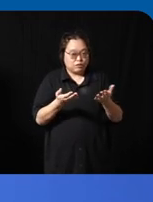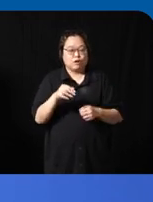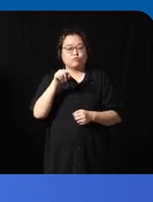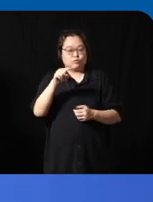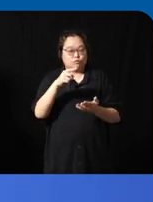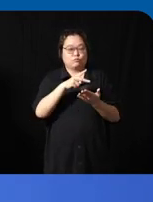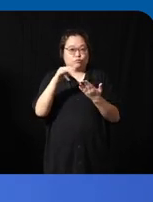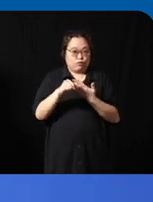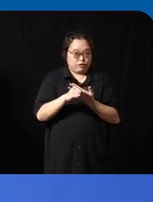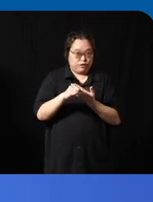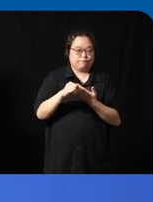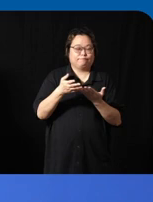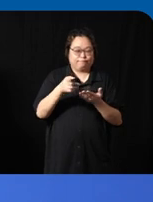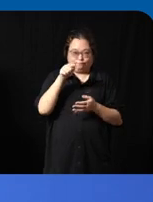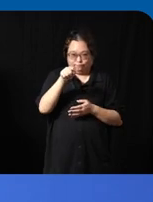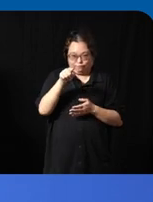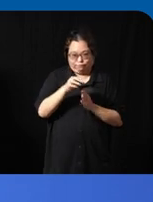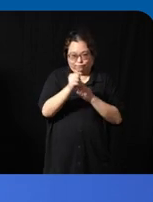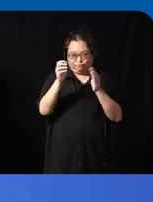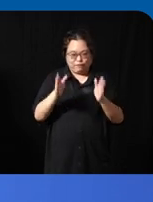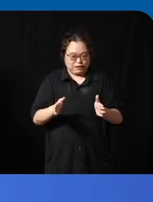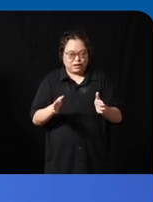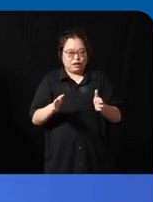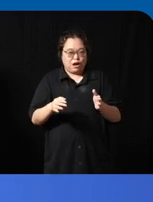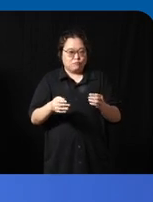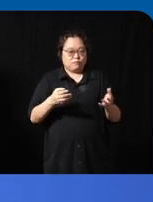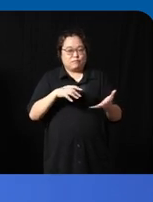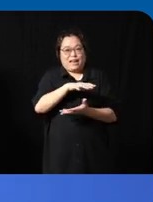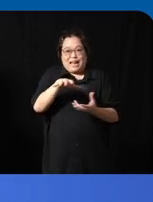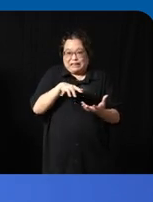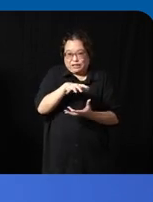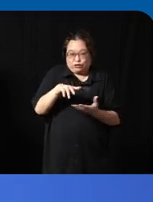to engage those Champions because as soon as you lose them you lose that entire pool of the rest of